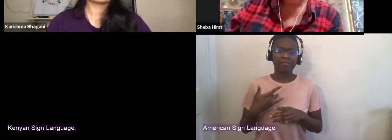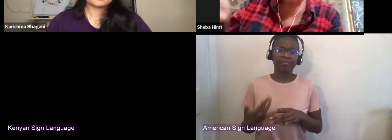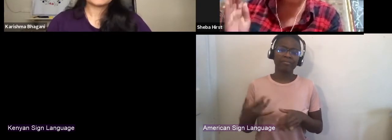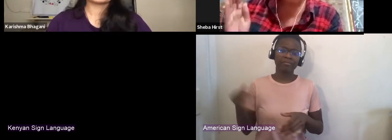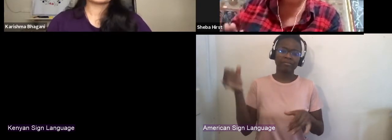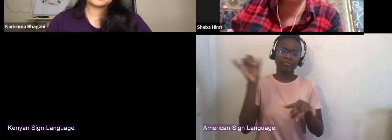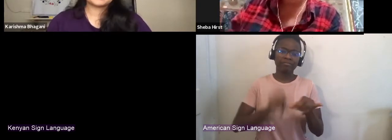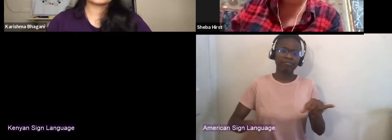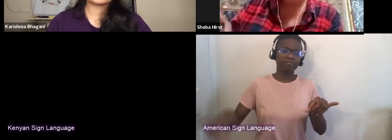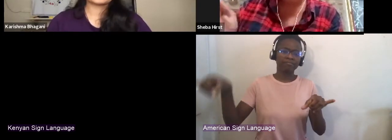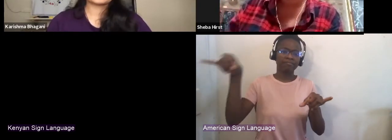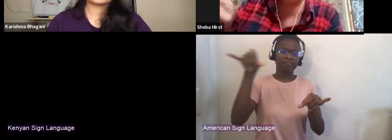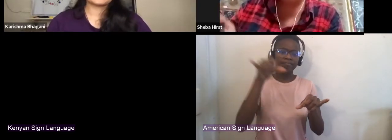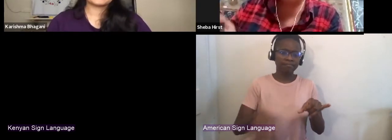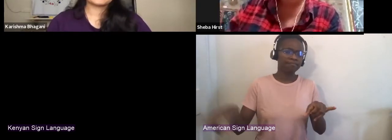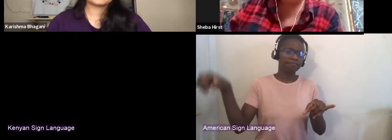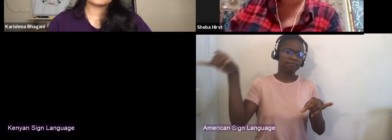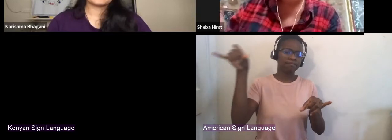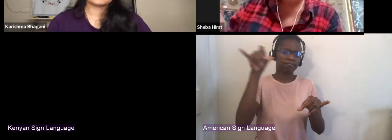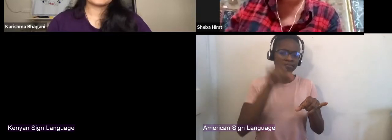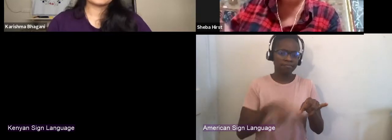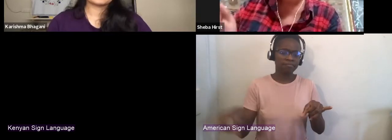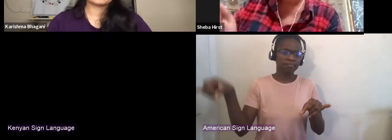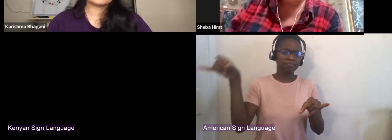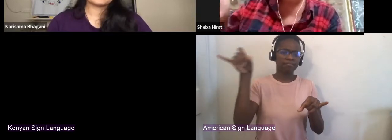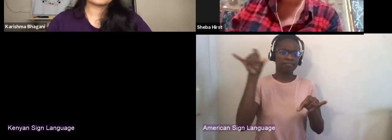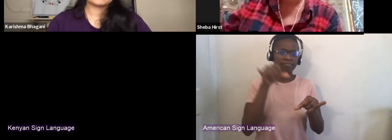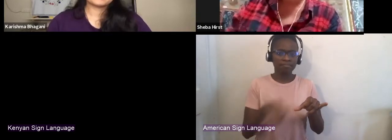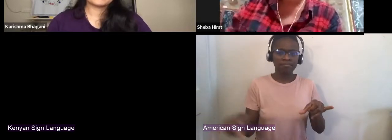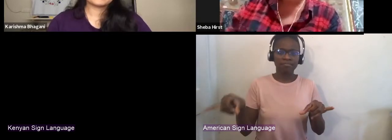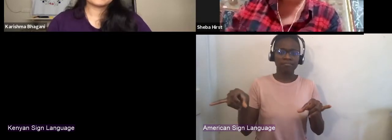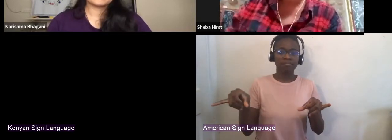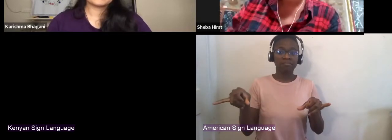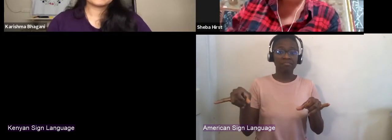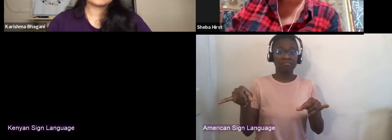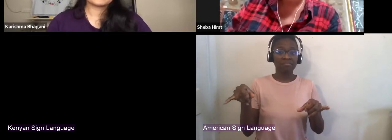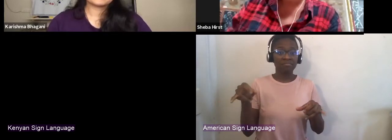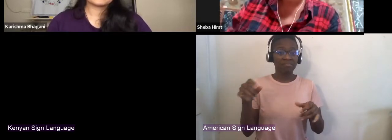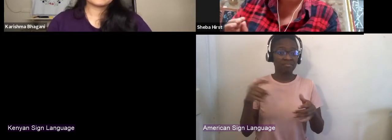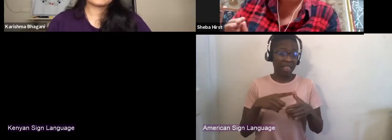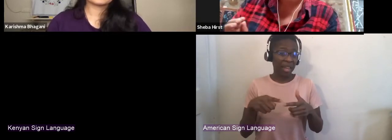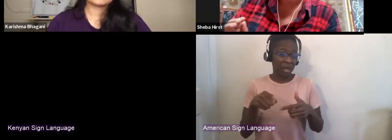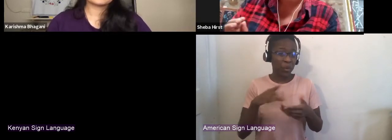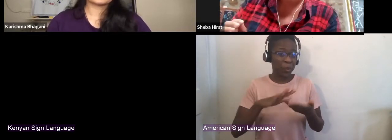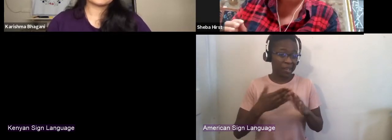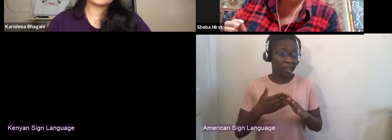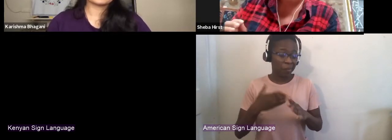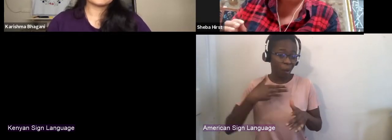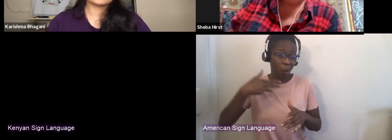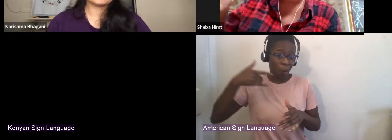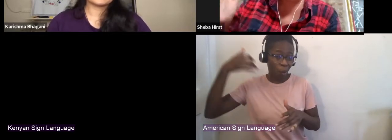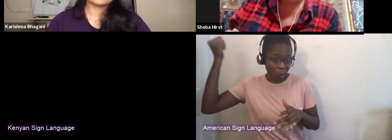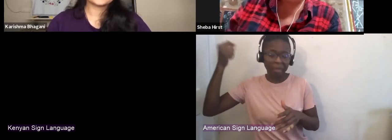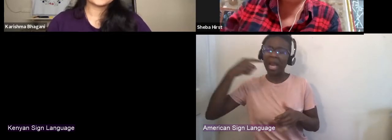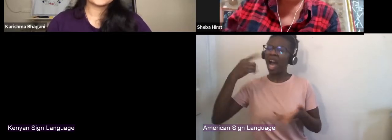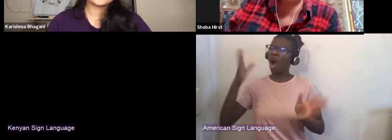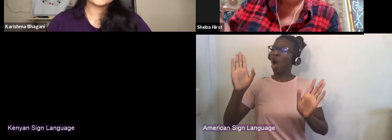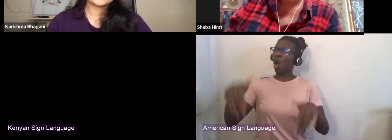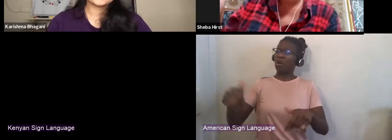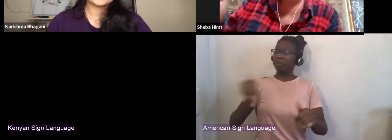And before, you know it, you will become one of the people being this is how it's all done, that play that was done from Saturday